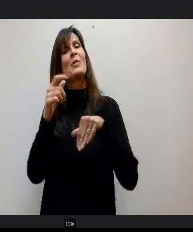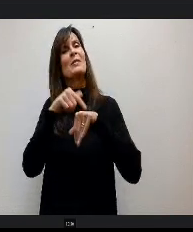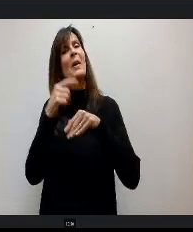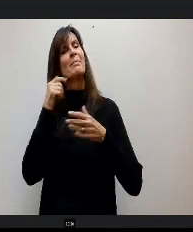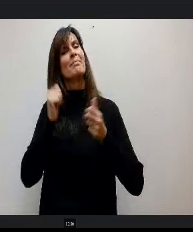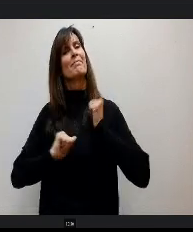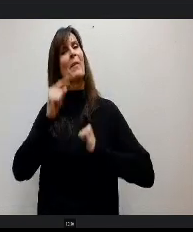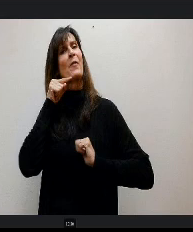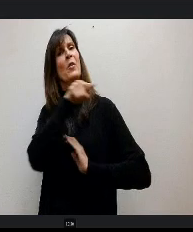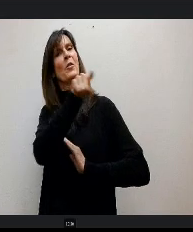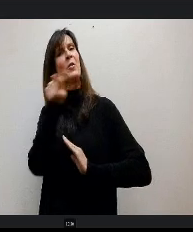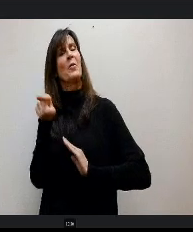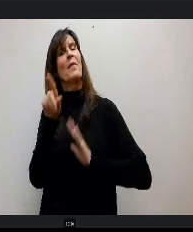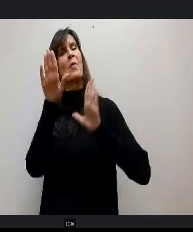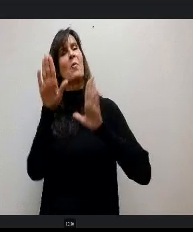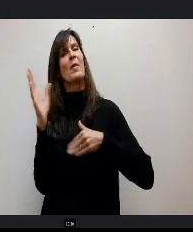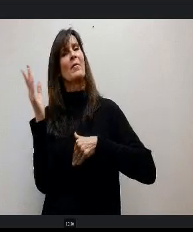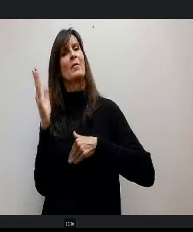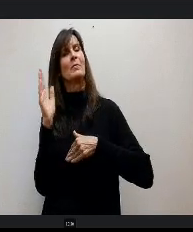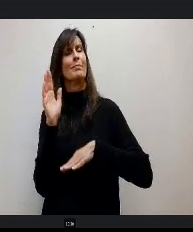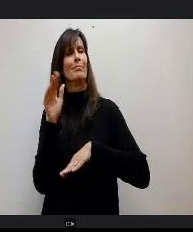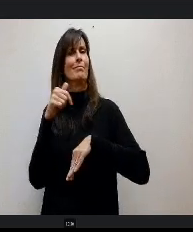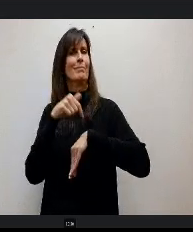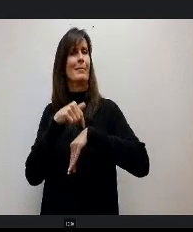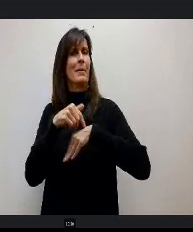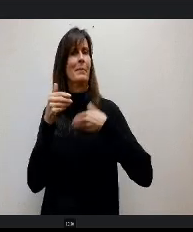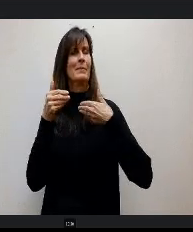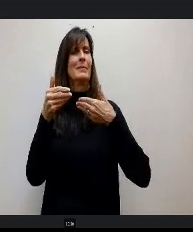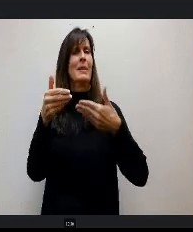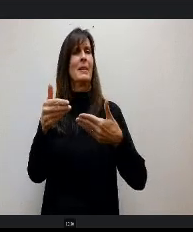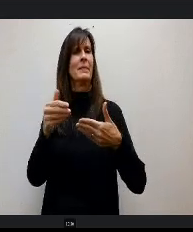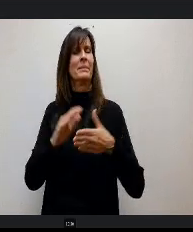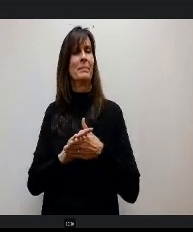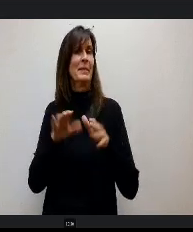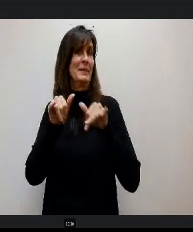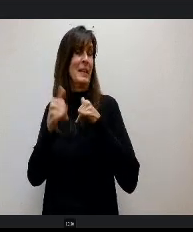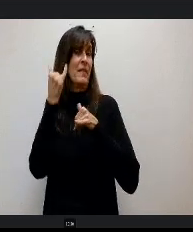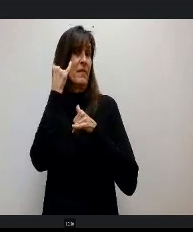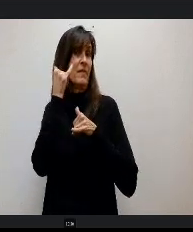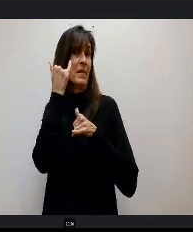good rest of your party and we're some of us will stick around to see any announcements you might have about certain things that might relate to us.